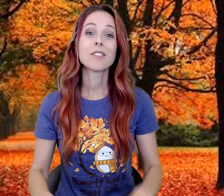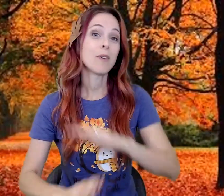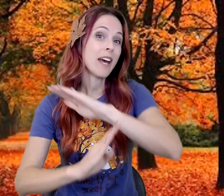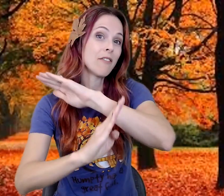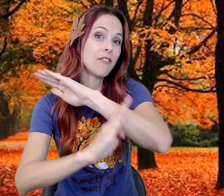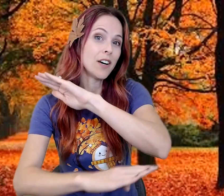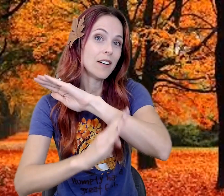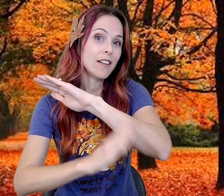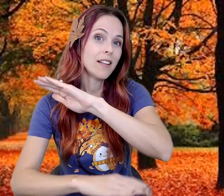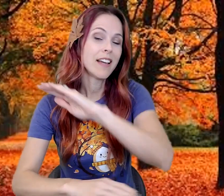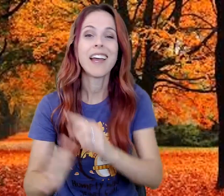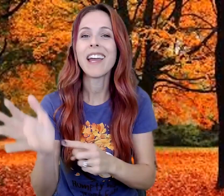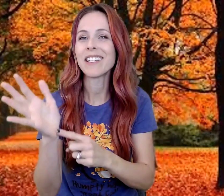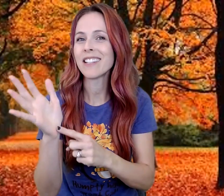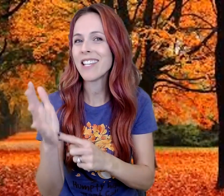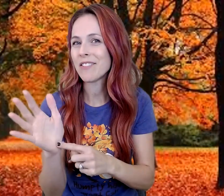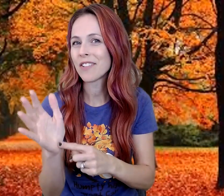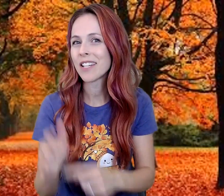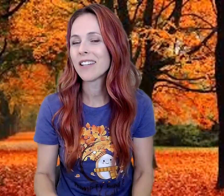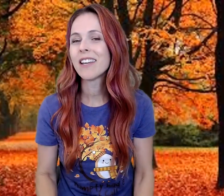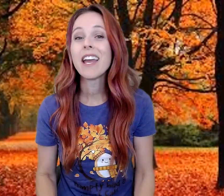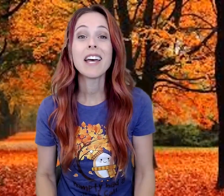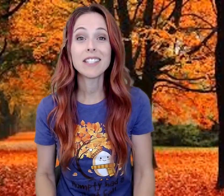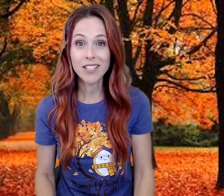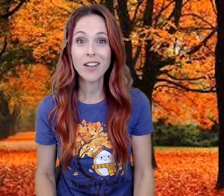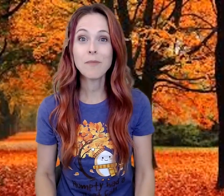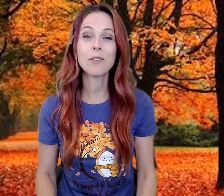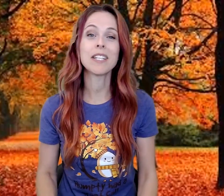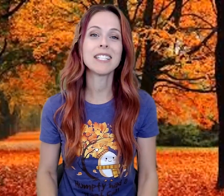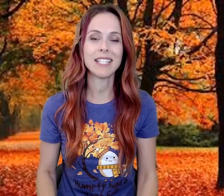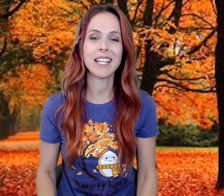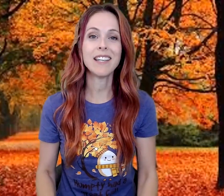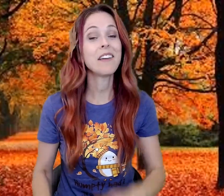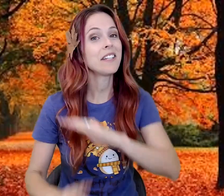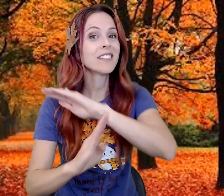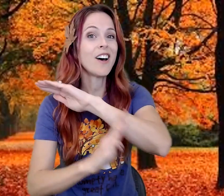So we have FALL and LEAF. And the song I’m going to sing is